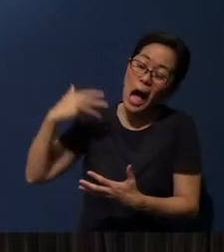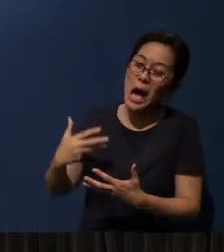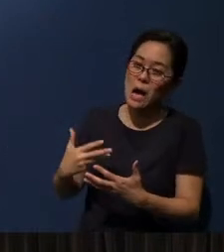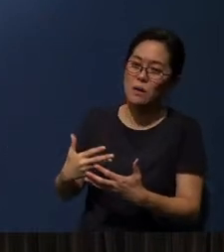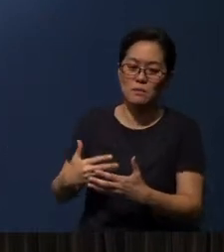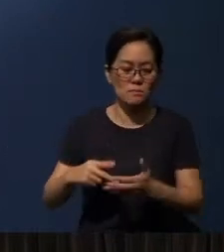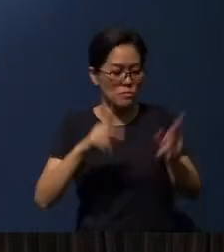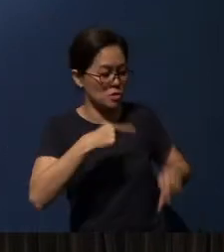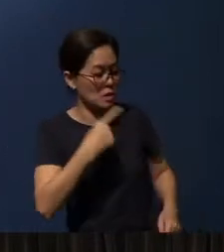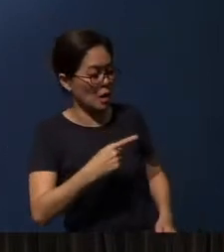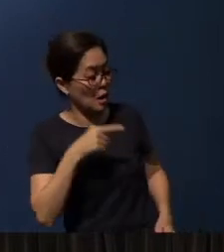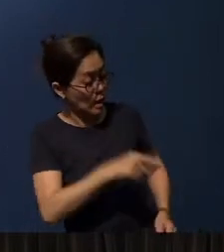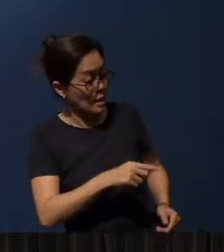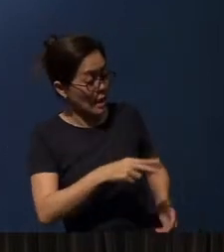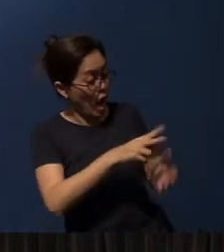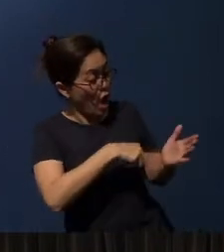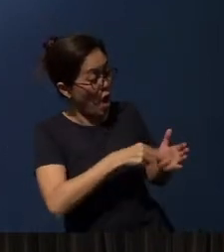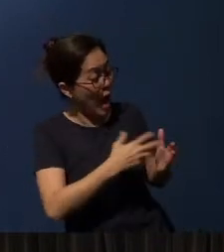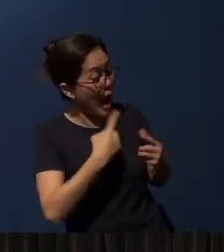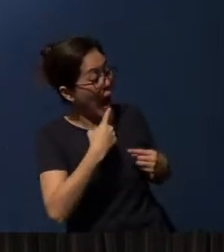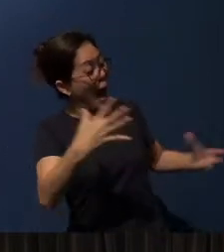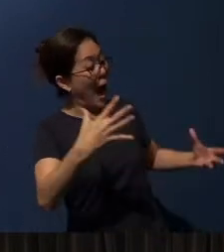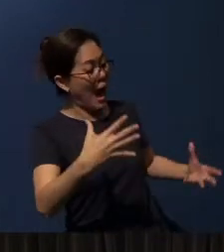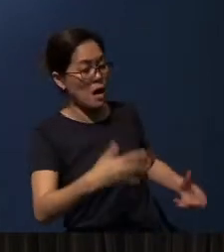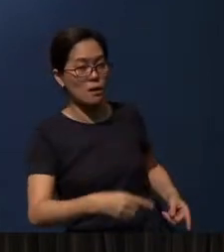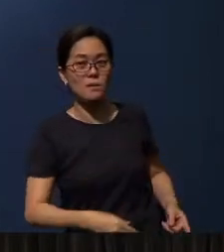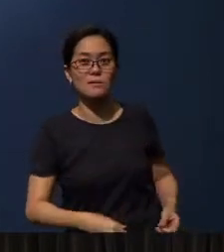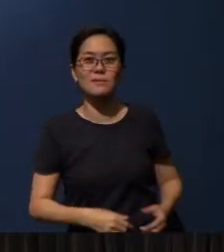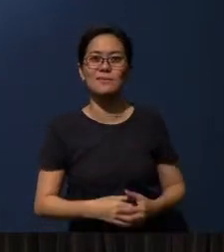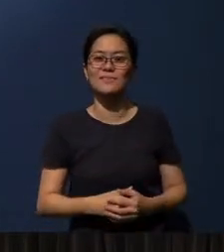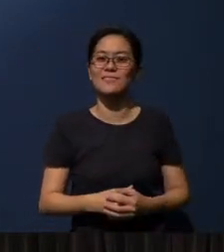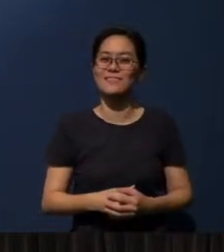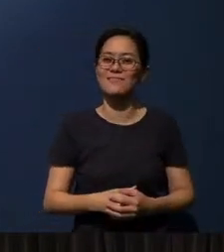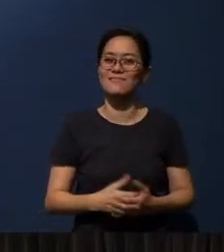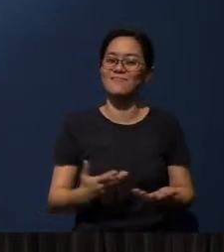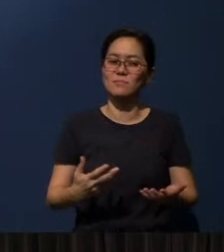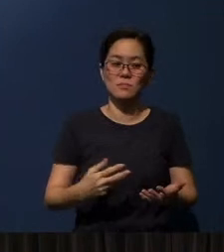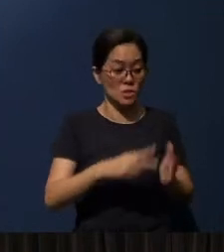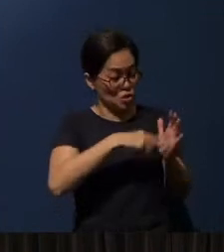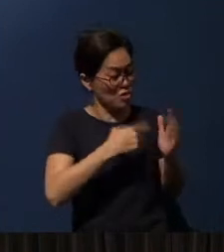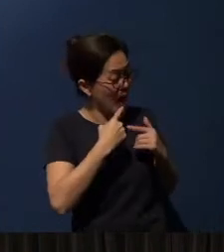Then the person said, “Then read your Bible out loud.” Read your Bible out loud.